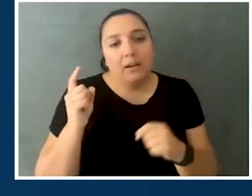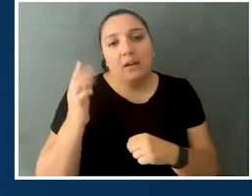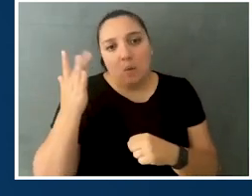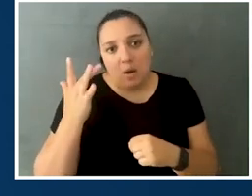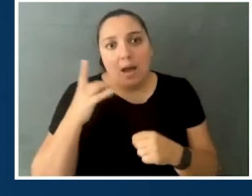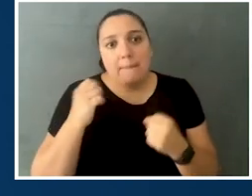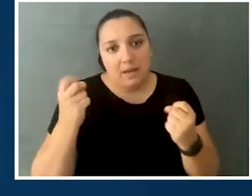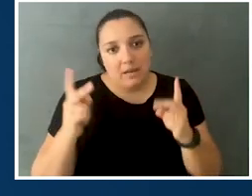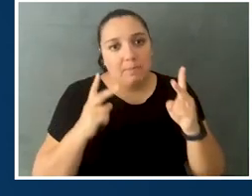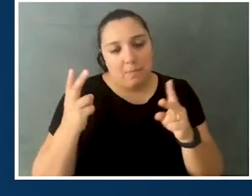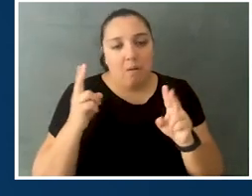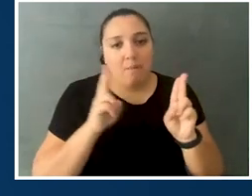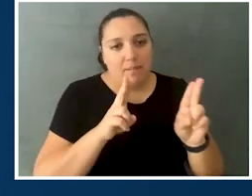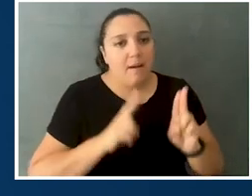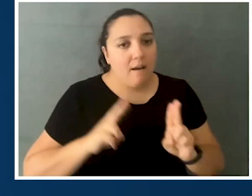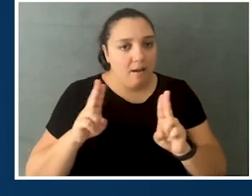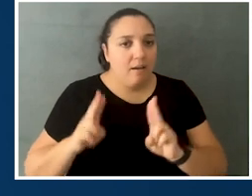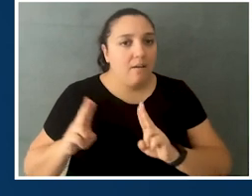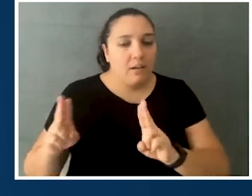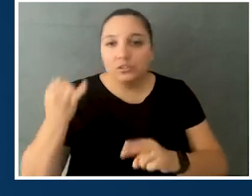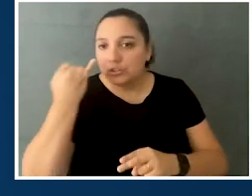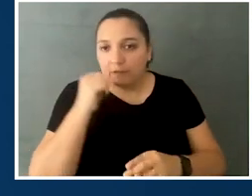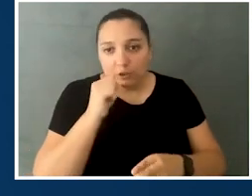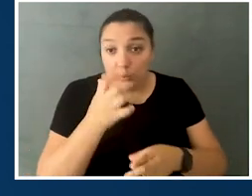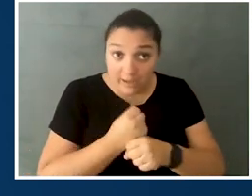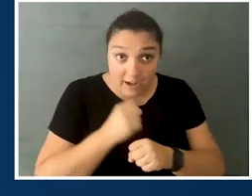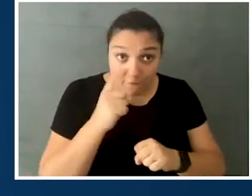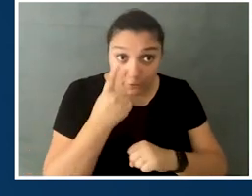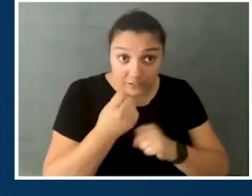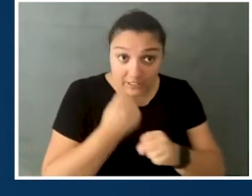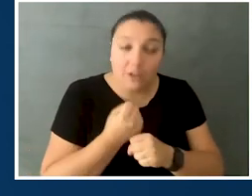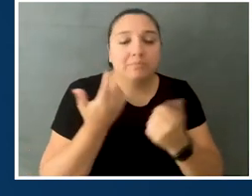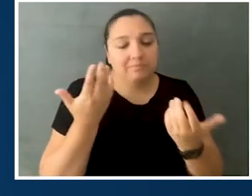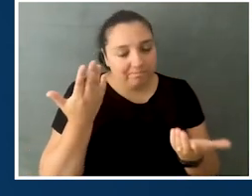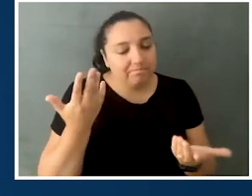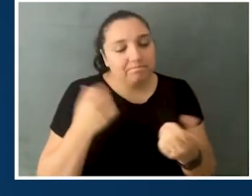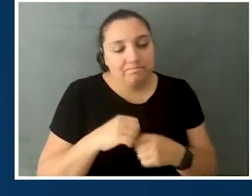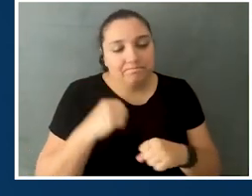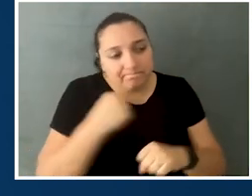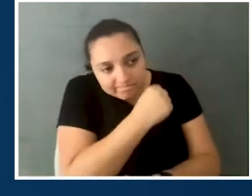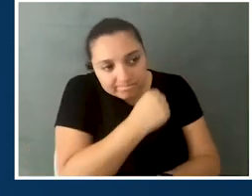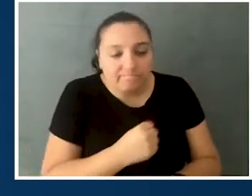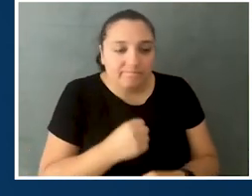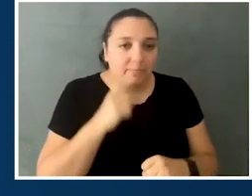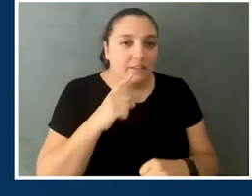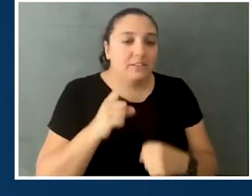because we usually get a large number of applicants. So, again, if you don't get it, don't feel bad. It's a really difficult process,